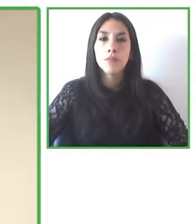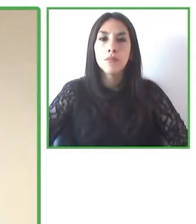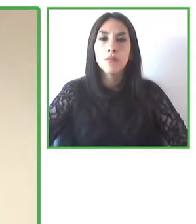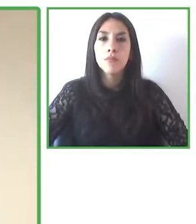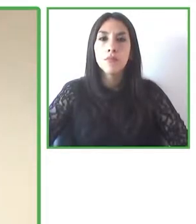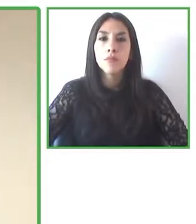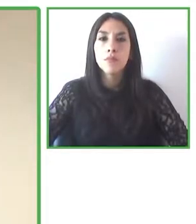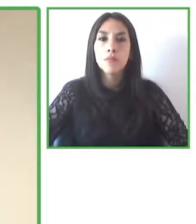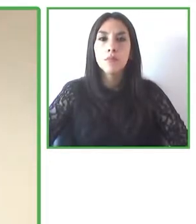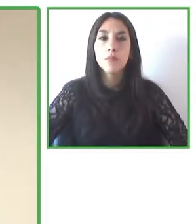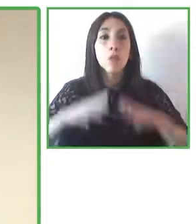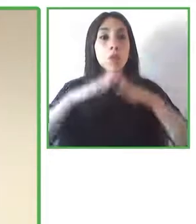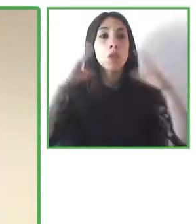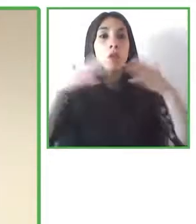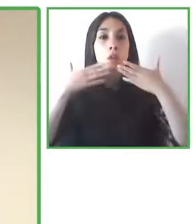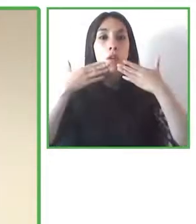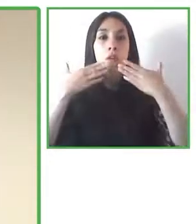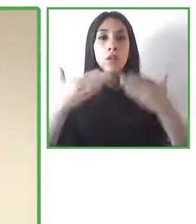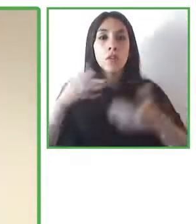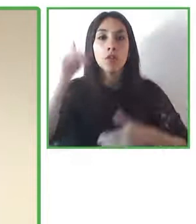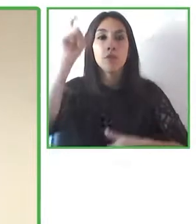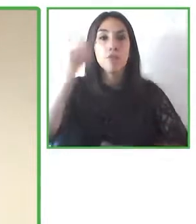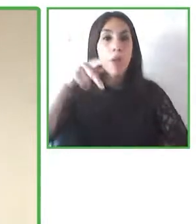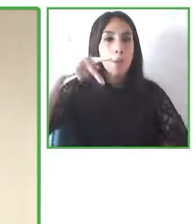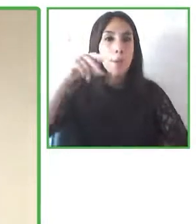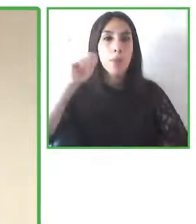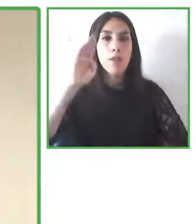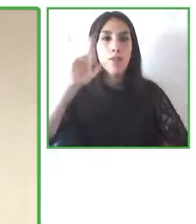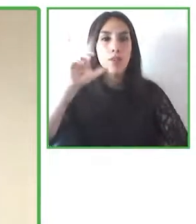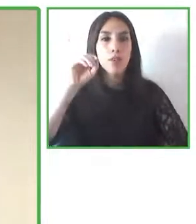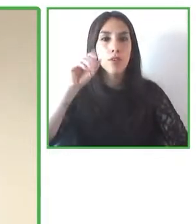Thank you, Pablo, for your kind introduction and Zero Project